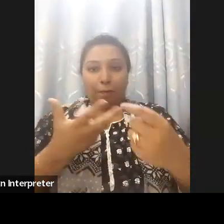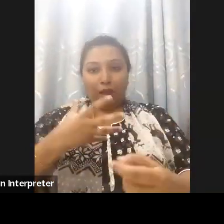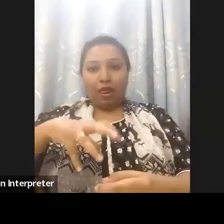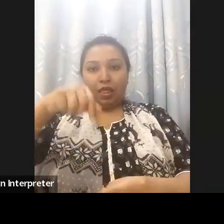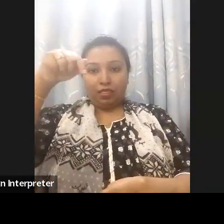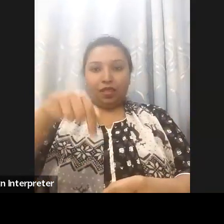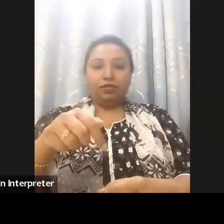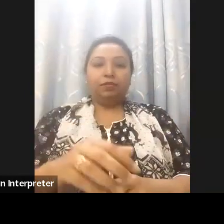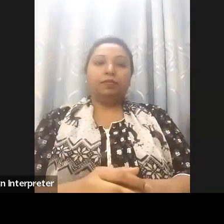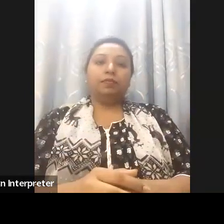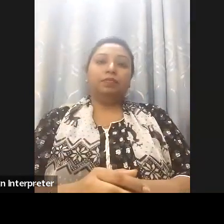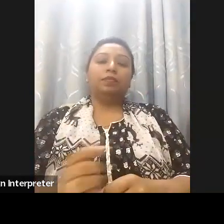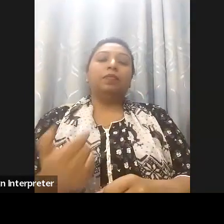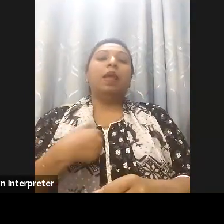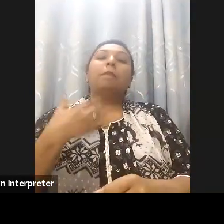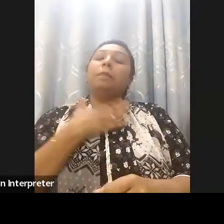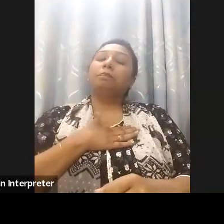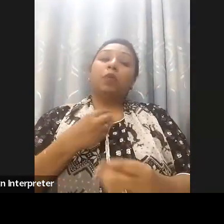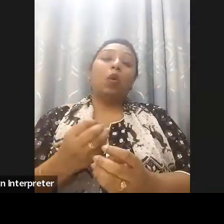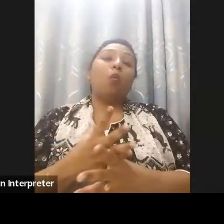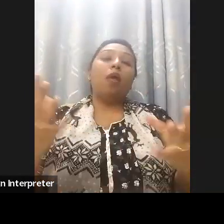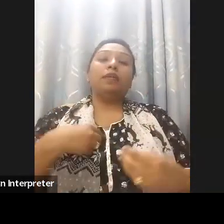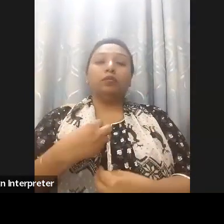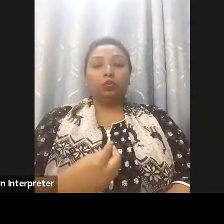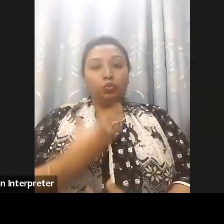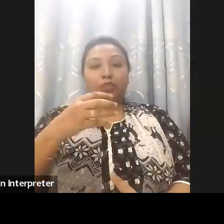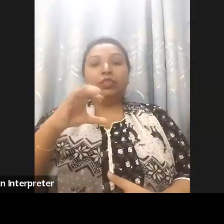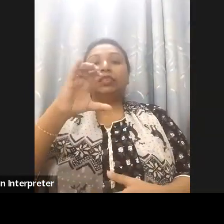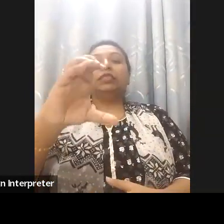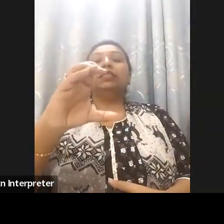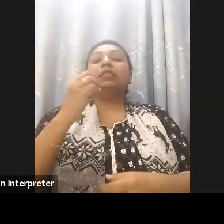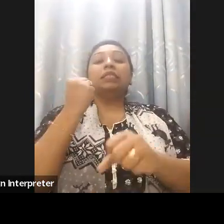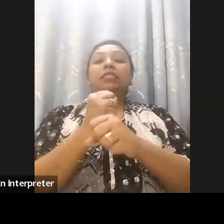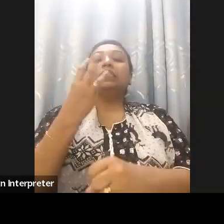We are very pleased to collaborate with G3ict to celebrate the Global Accessibility